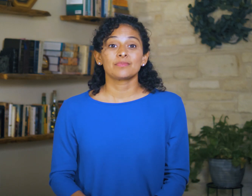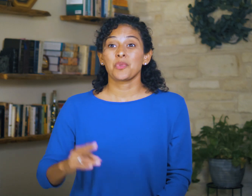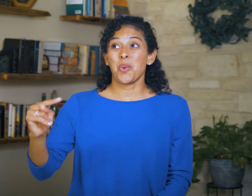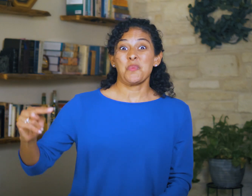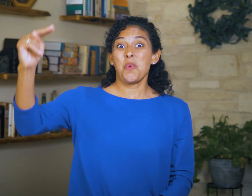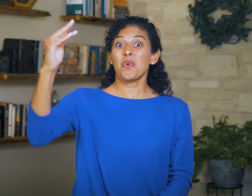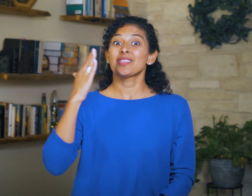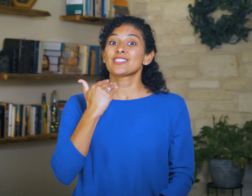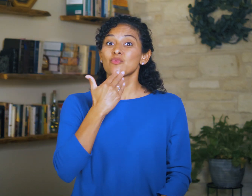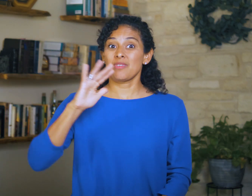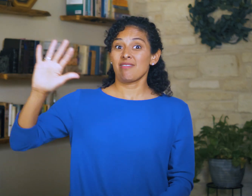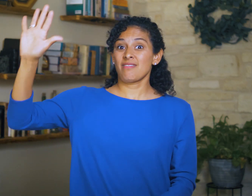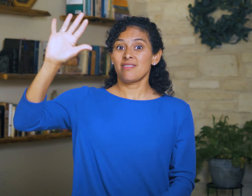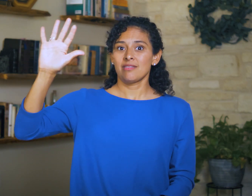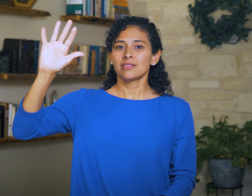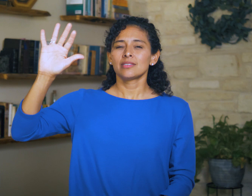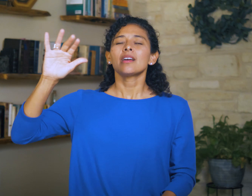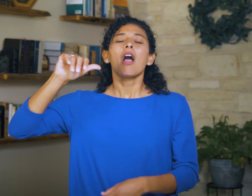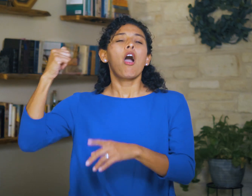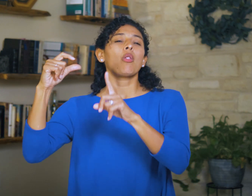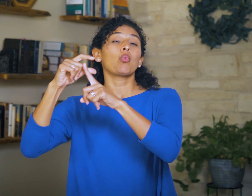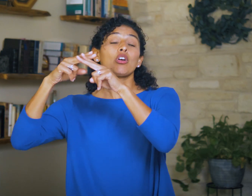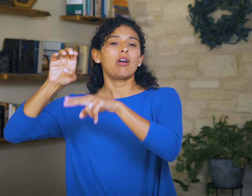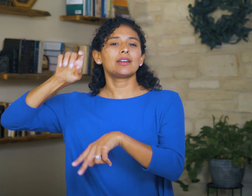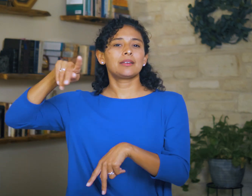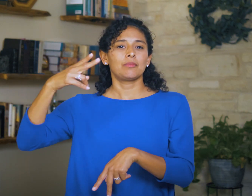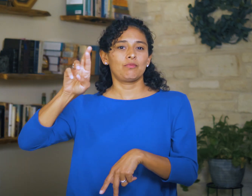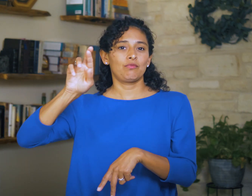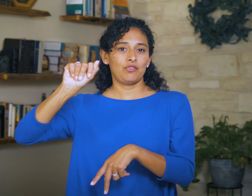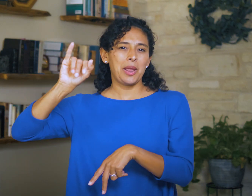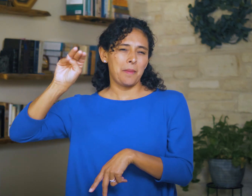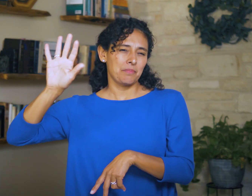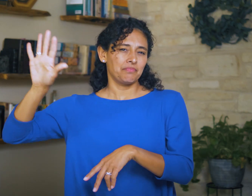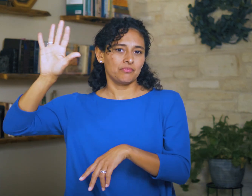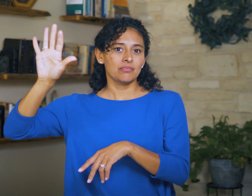Northern Israel is often referred to collectively as Ephraim,